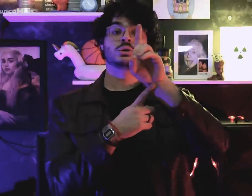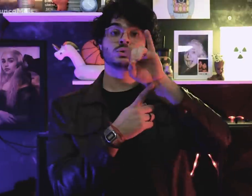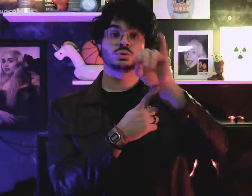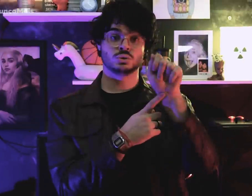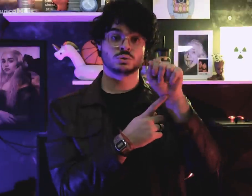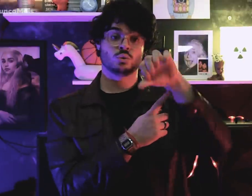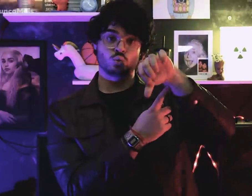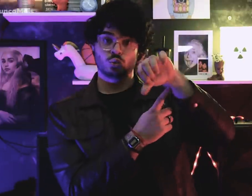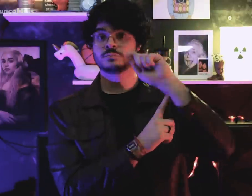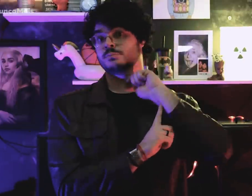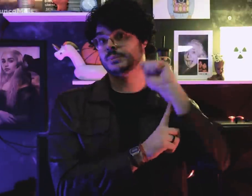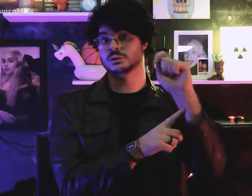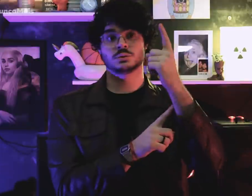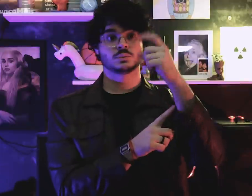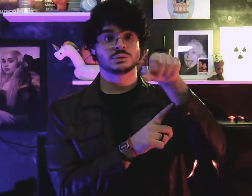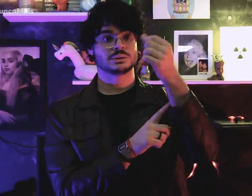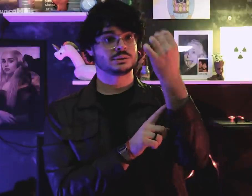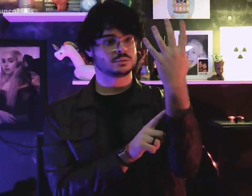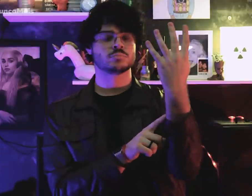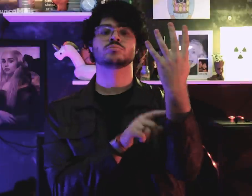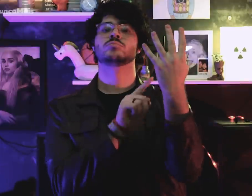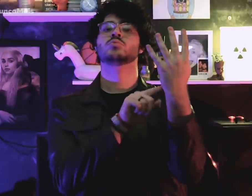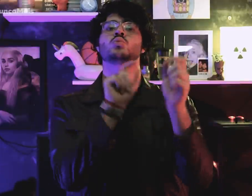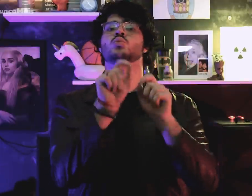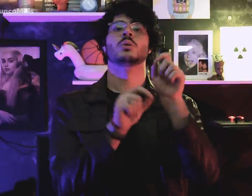On April 9, 1964,